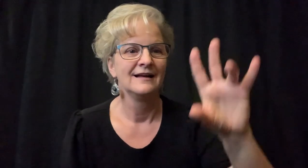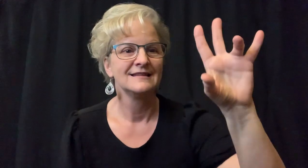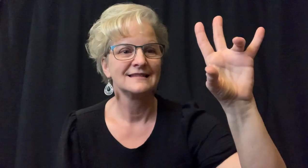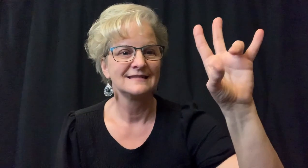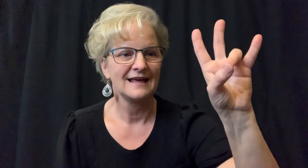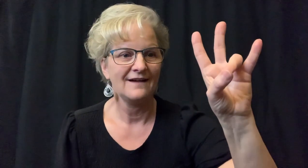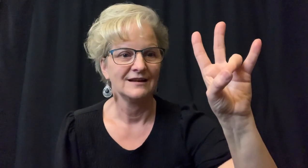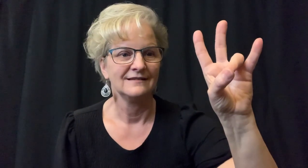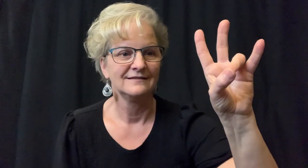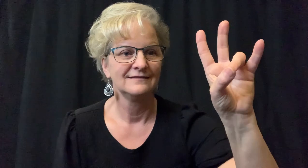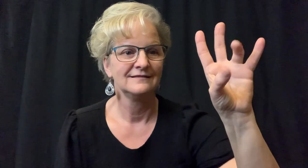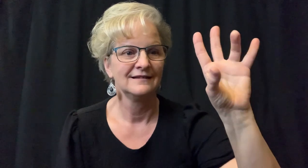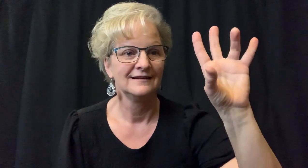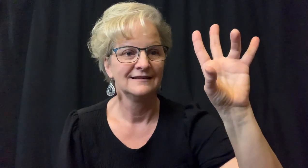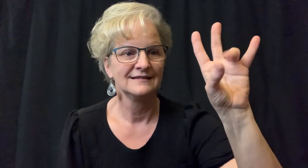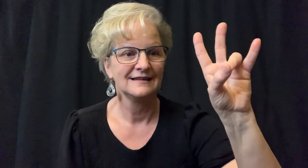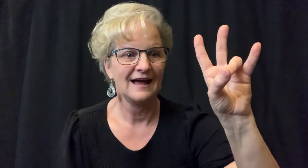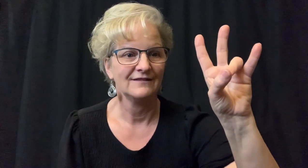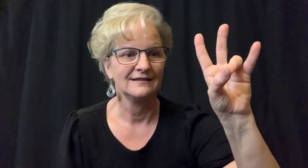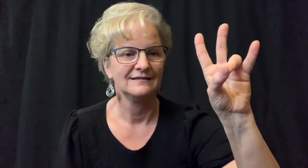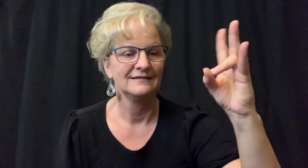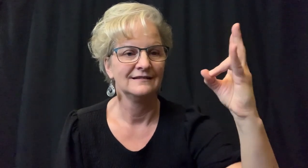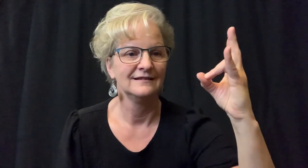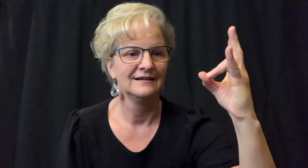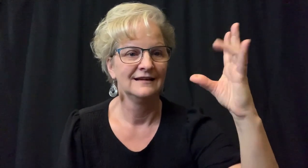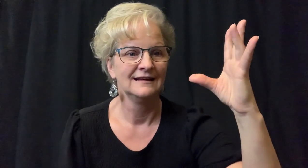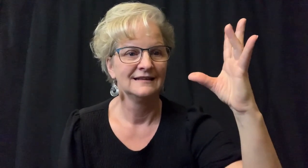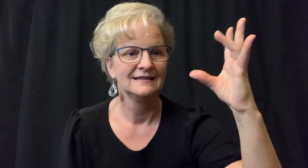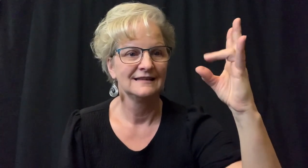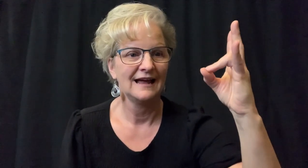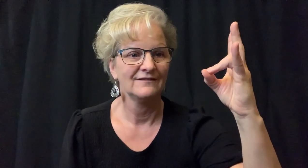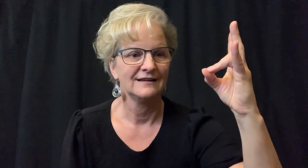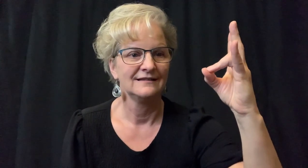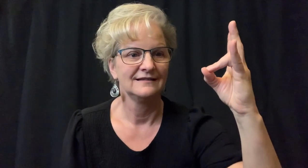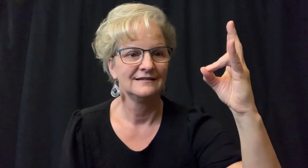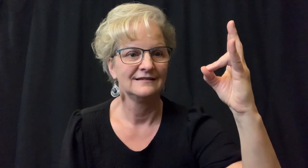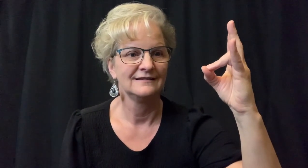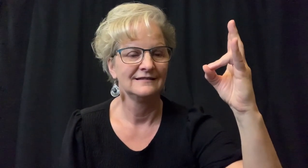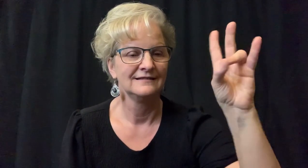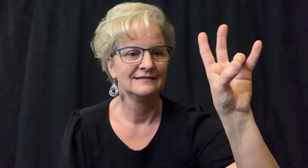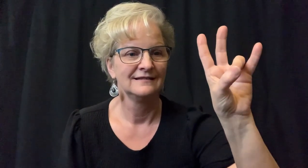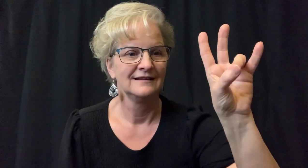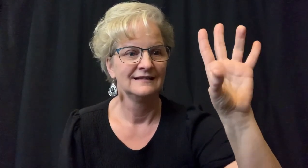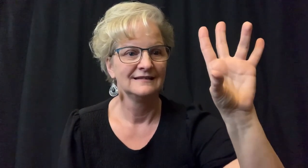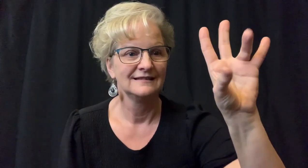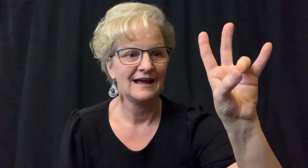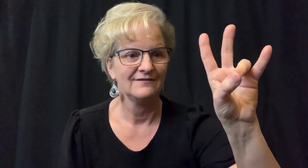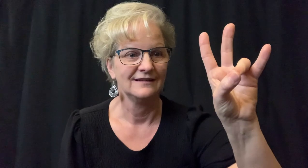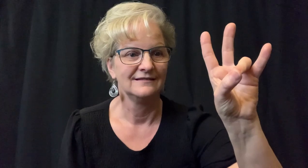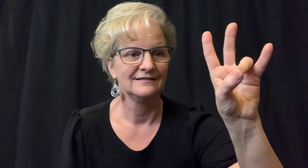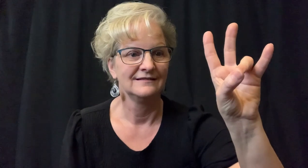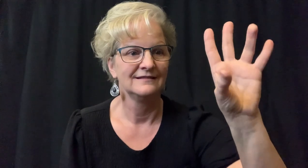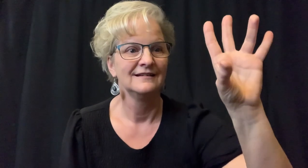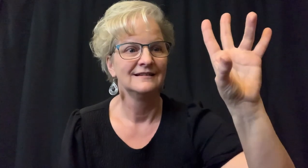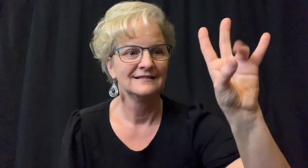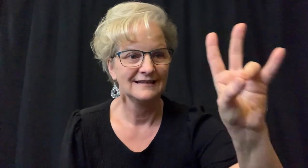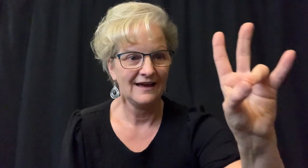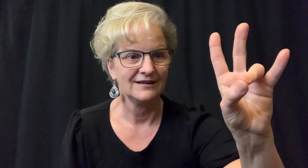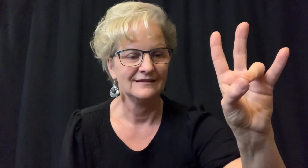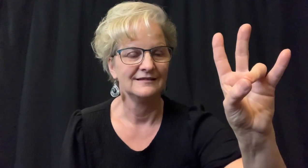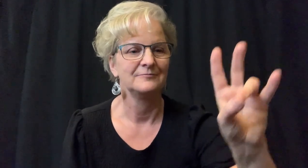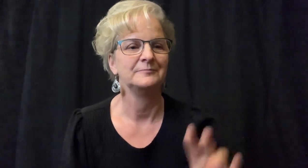Number "seven (7)".